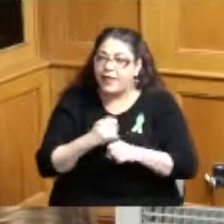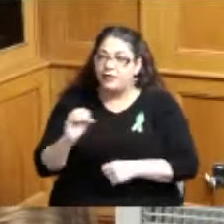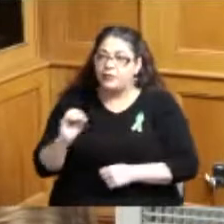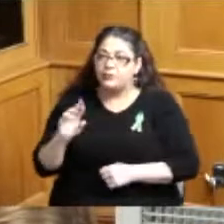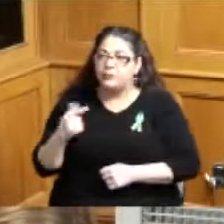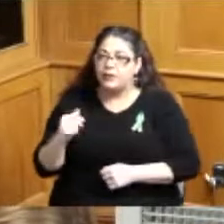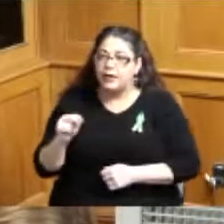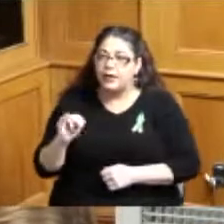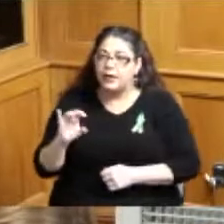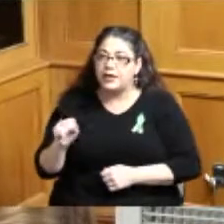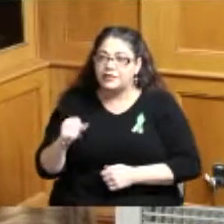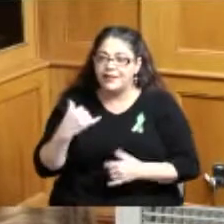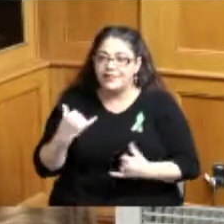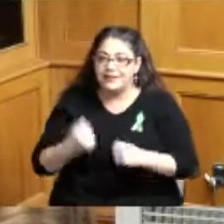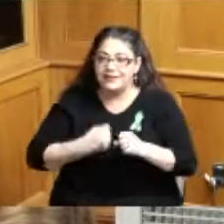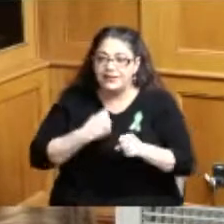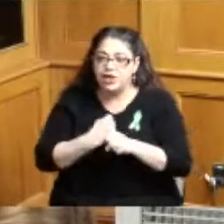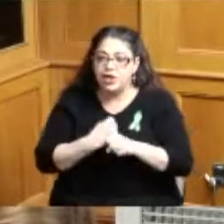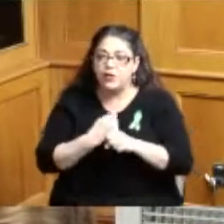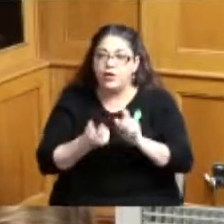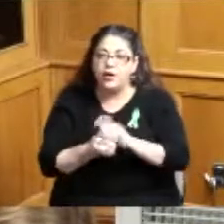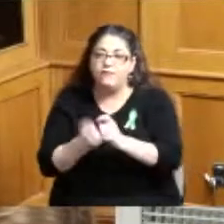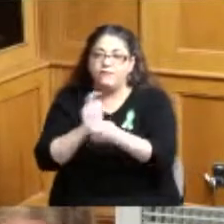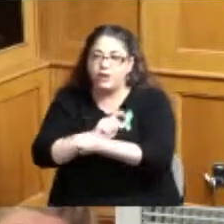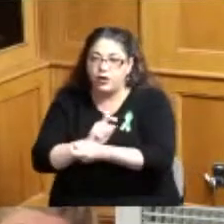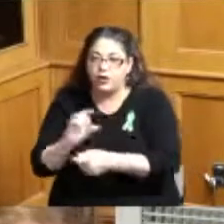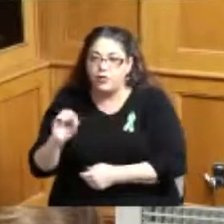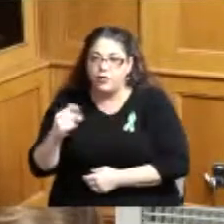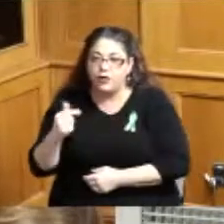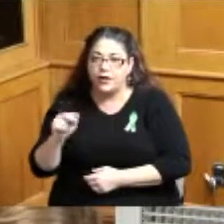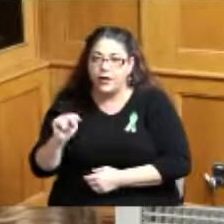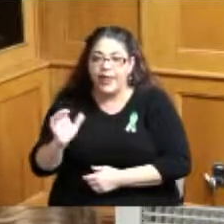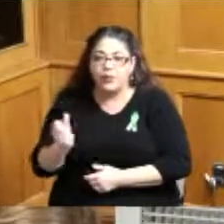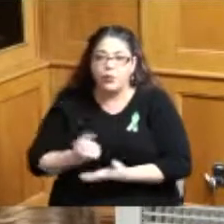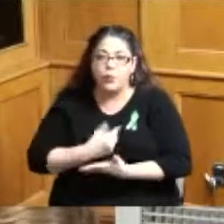resource this year and we were happy to partner with them and and think of some innovative